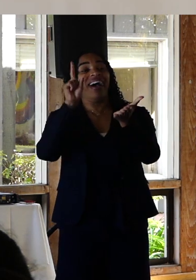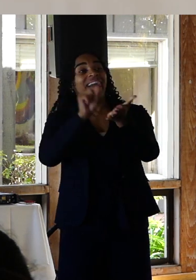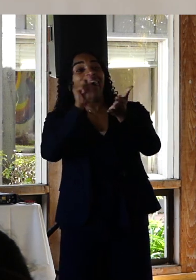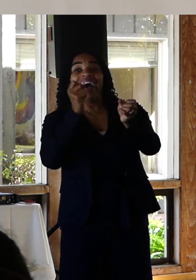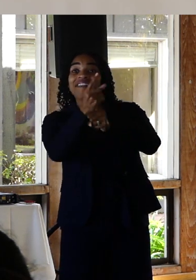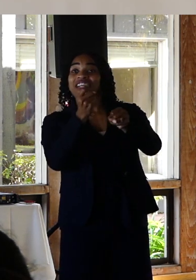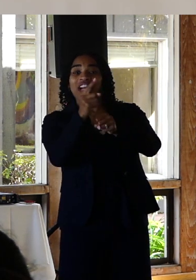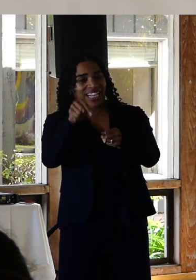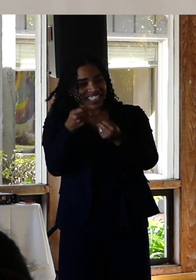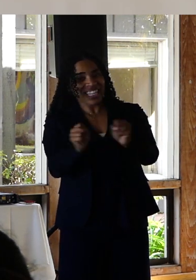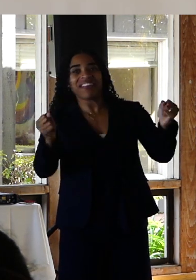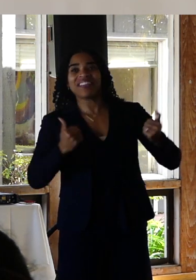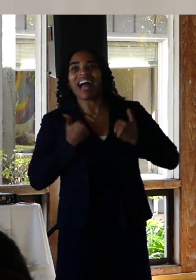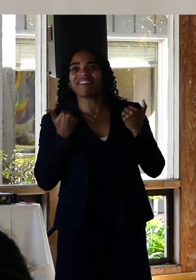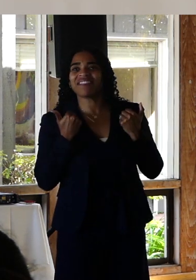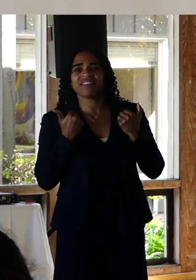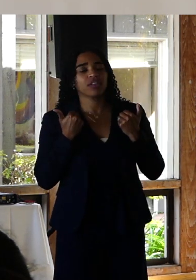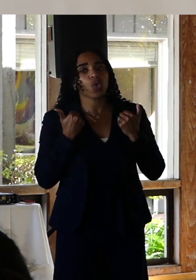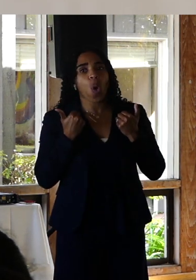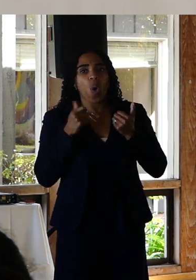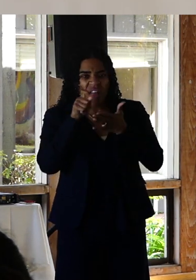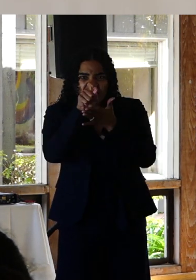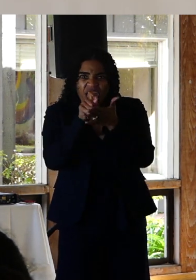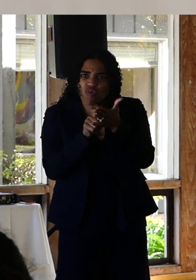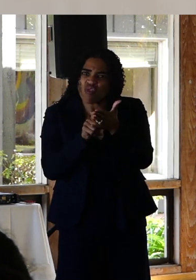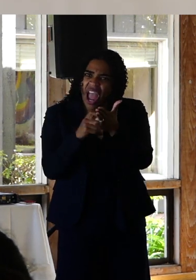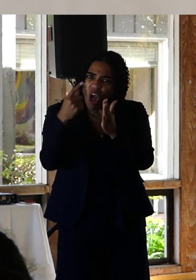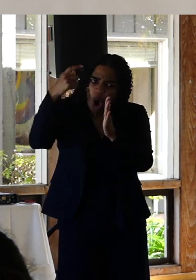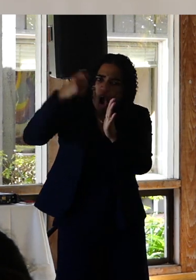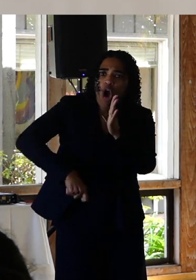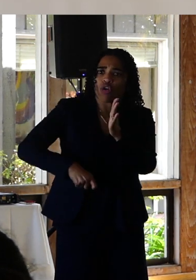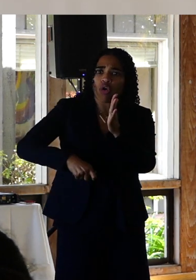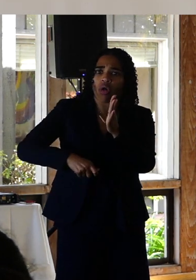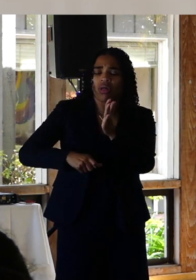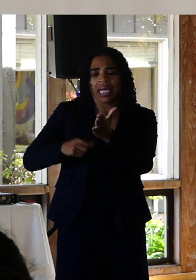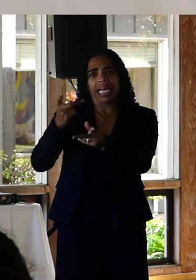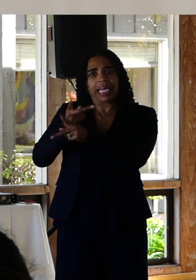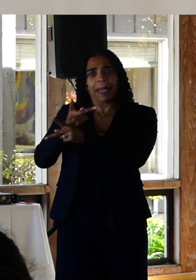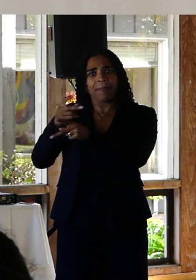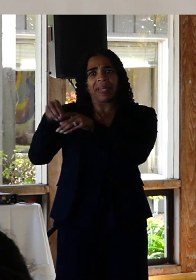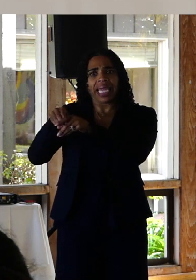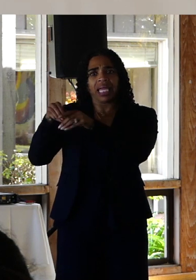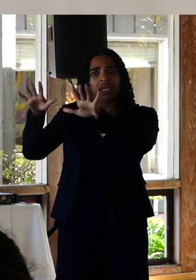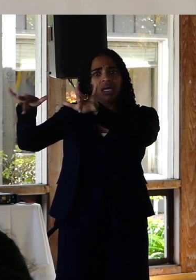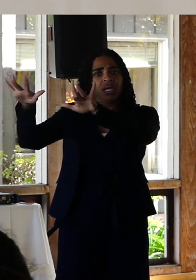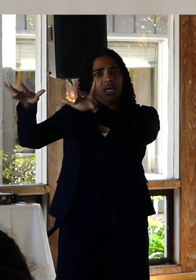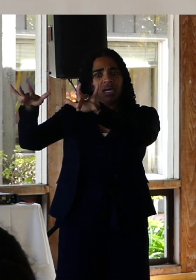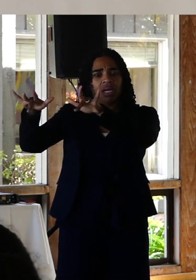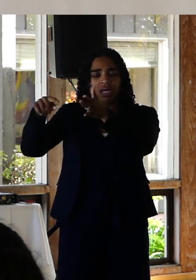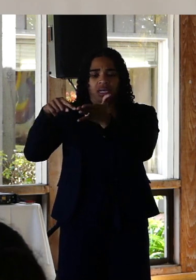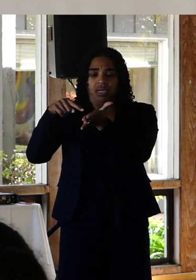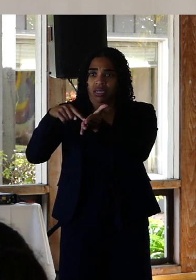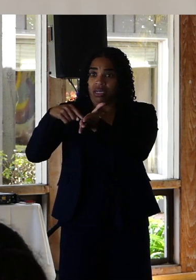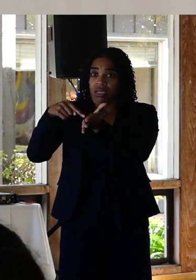every year about the lives saved. They write a full report. It's in the system and that report outed me